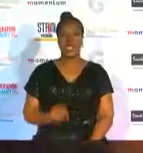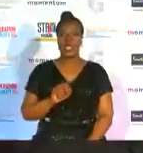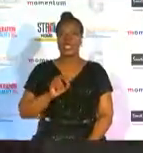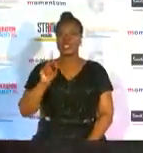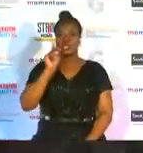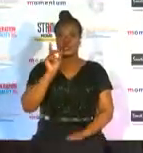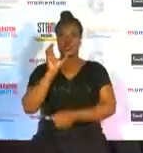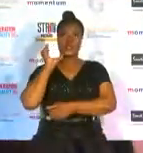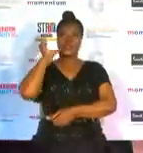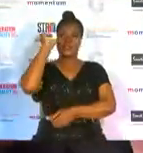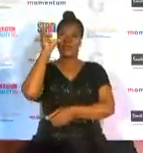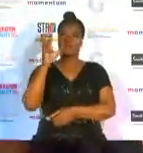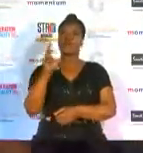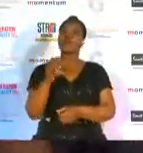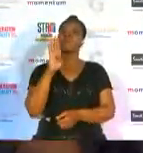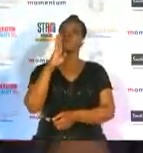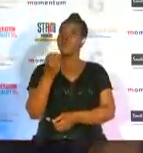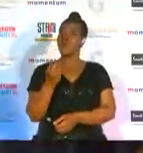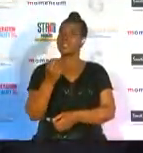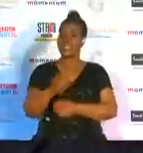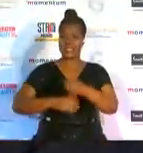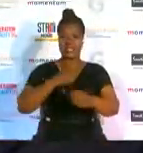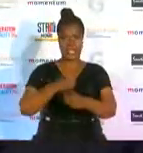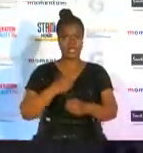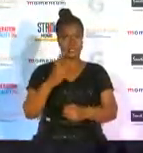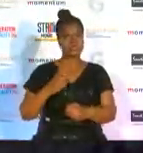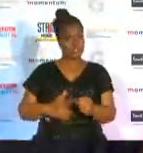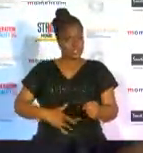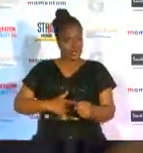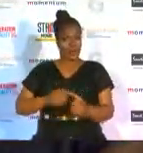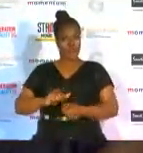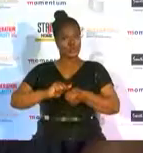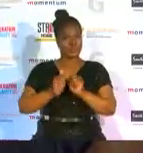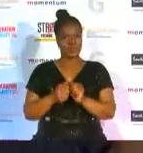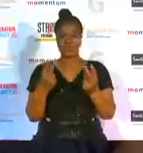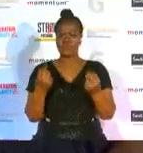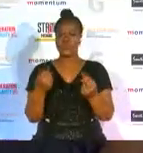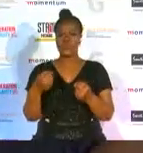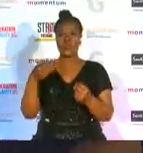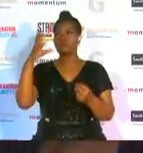over 40 years to championing the sport and unearthing new stars her incredible efforts over the years